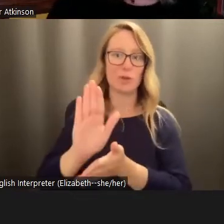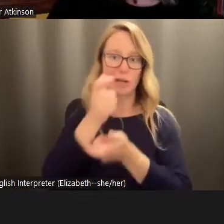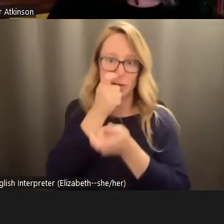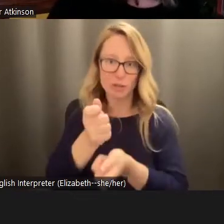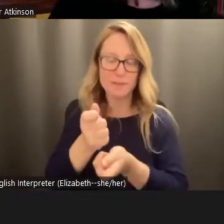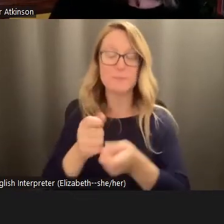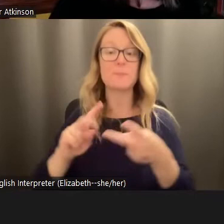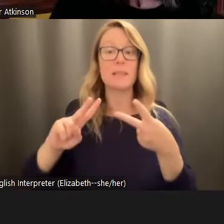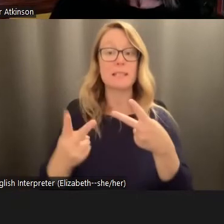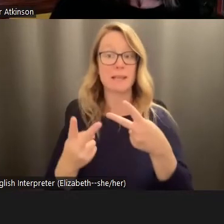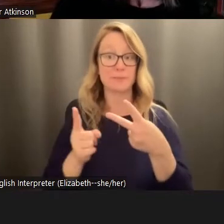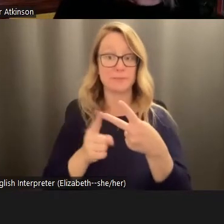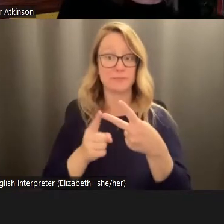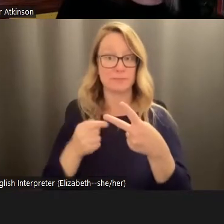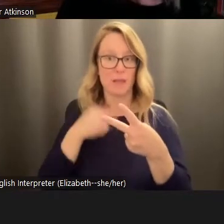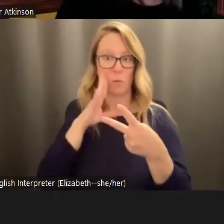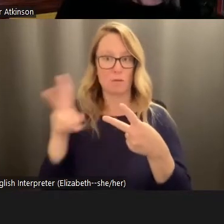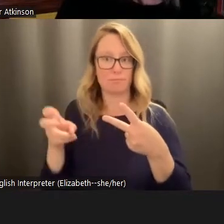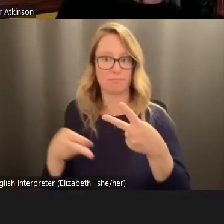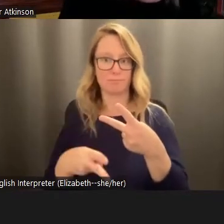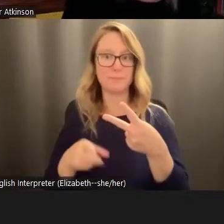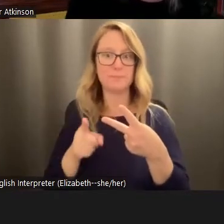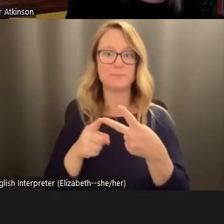second one, I'm going to drop here, this is by Ayana,